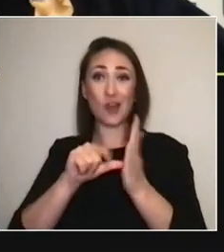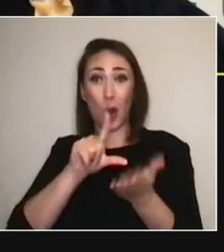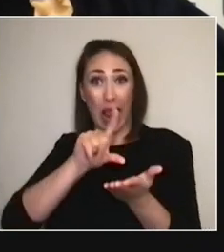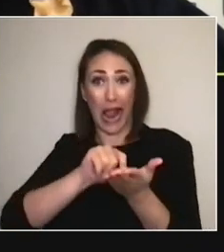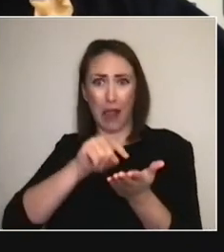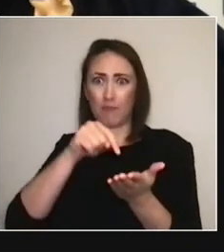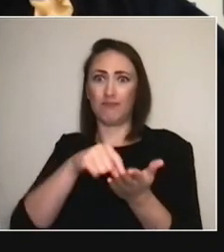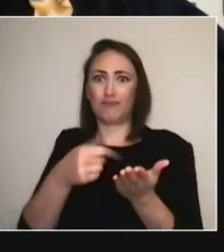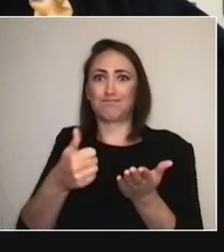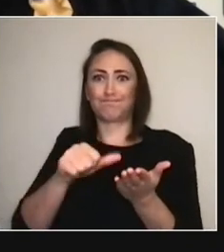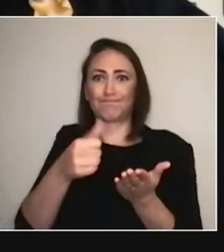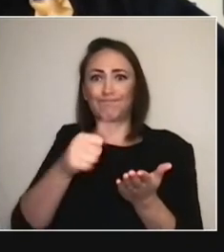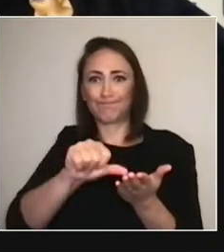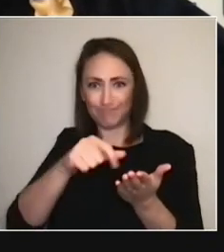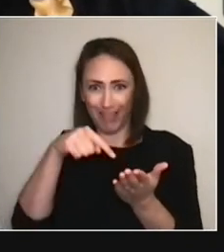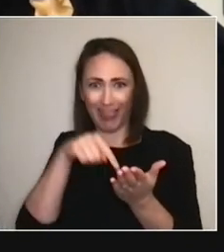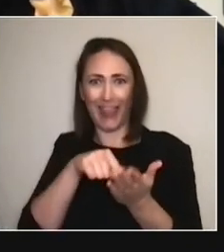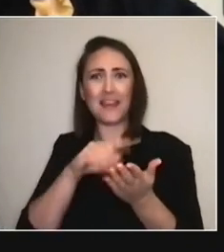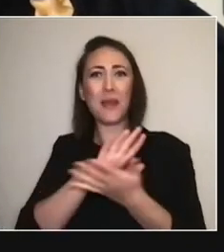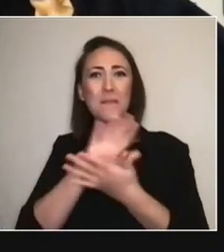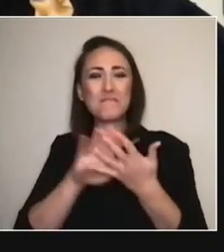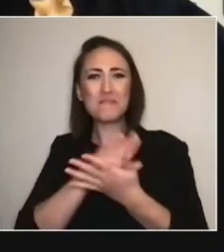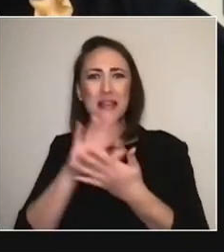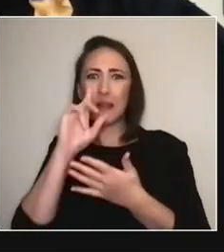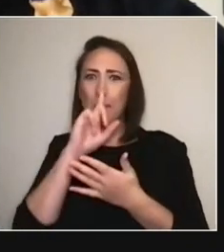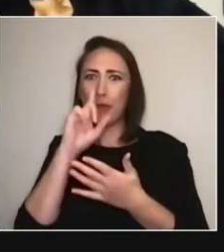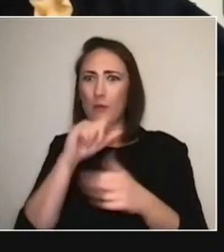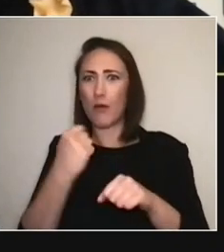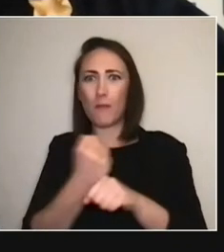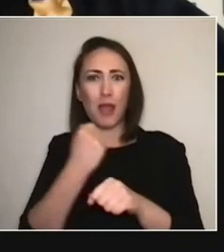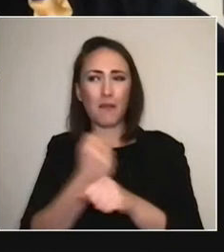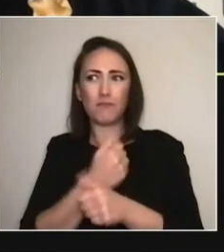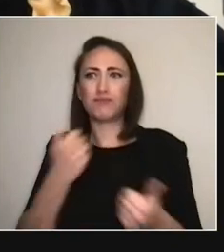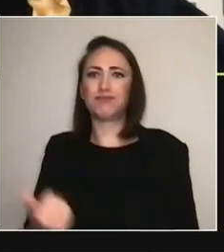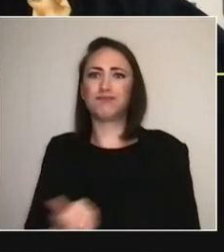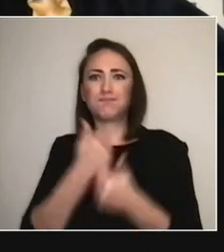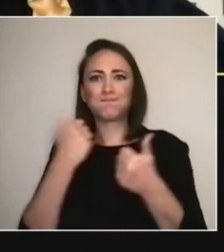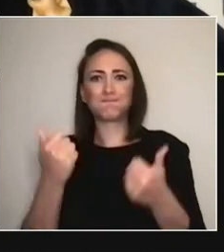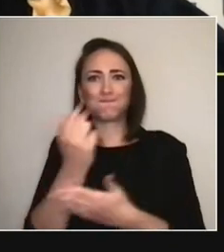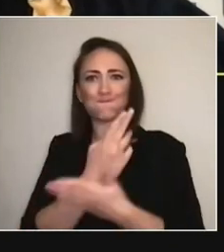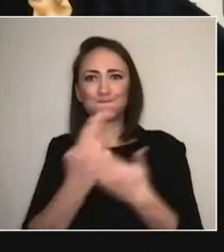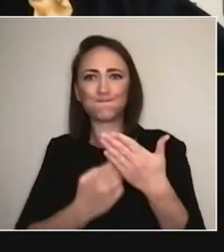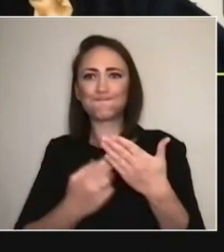So, what's in people's hands and what people are making has been super successful.